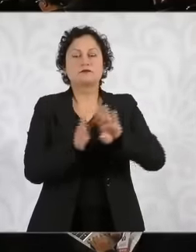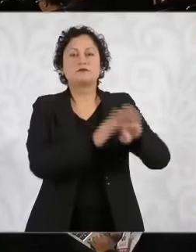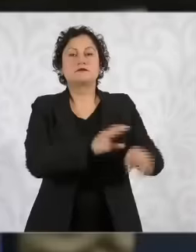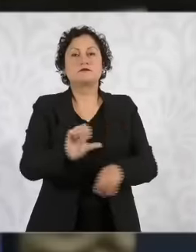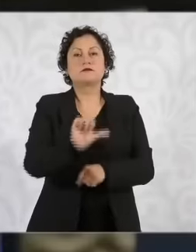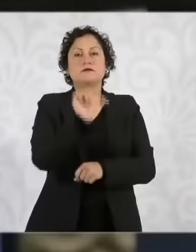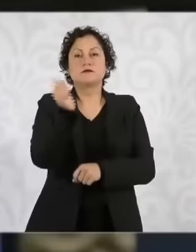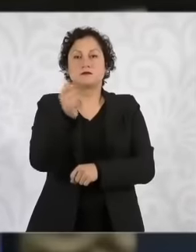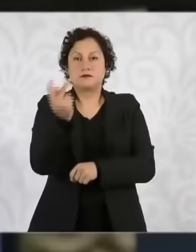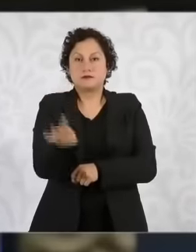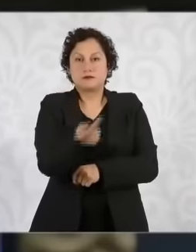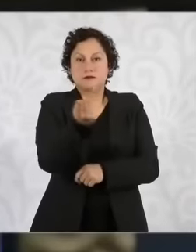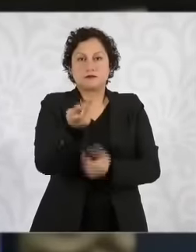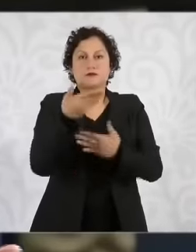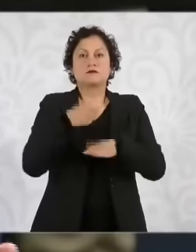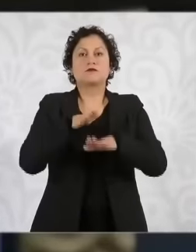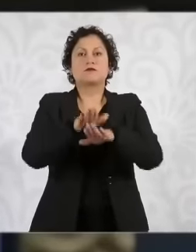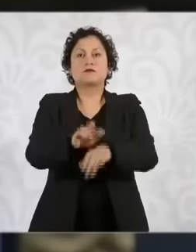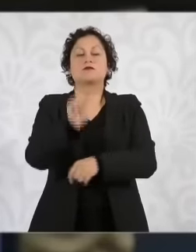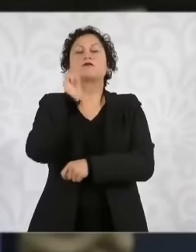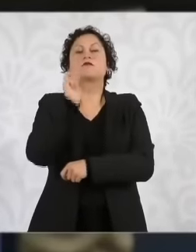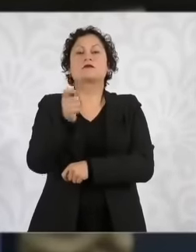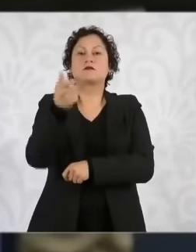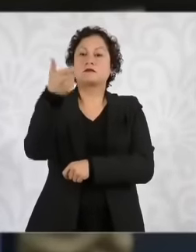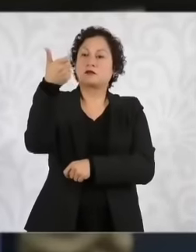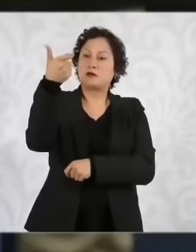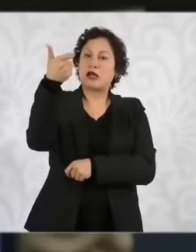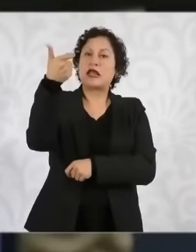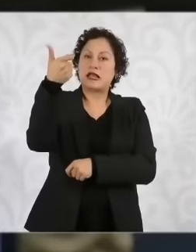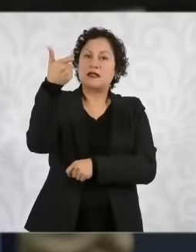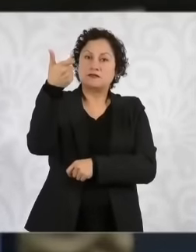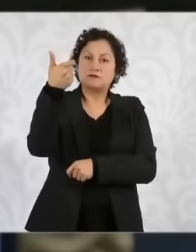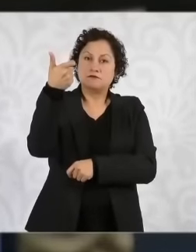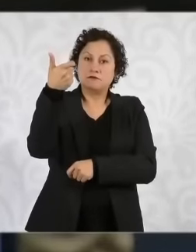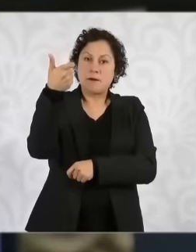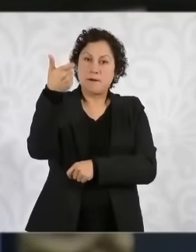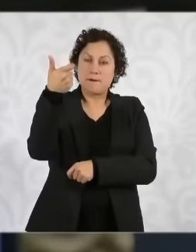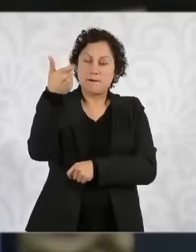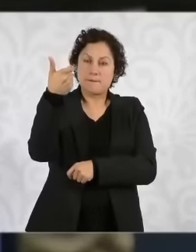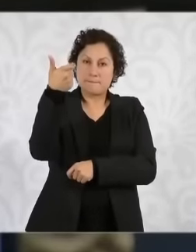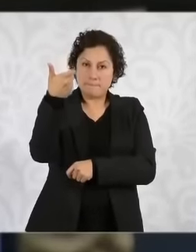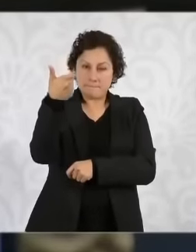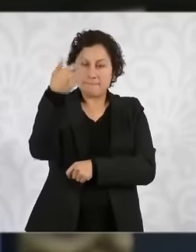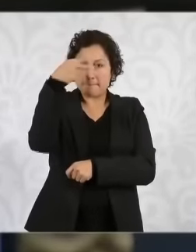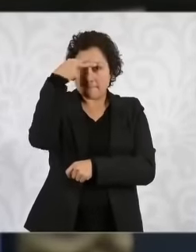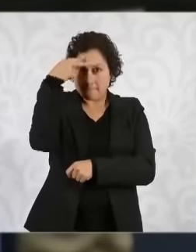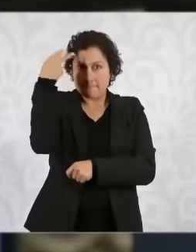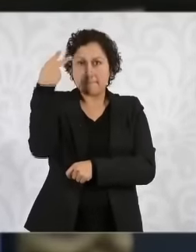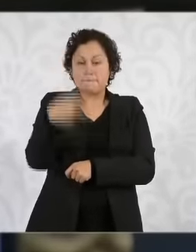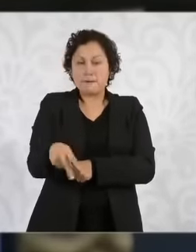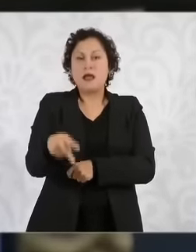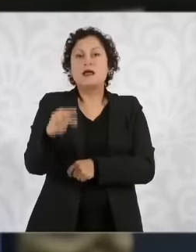about the depreciation of the peso that in recent days, well, it is already at 20 pesos